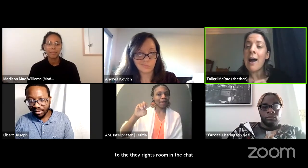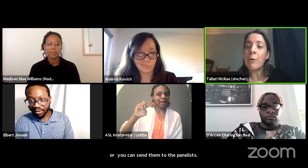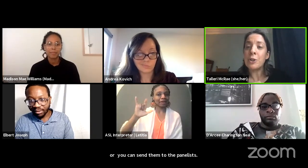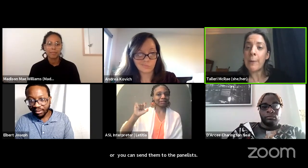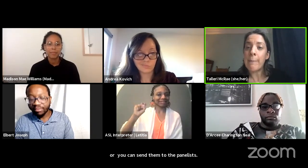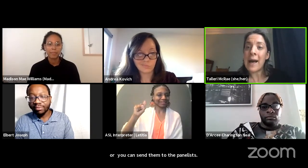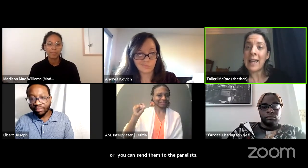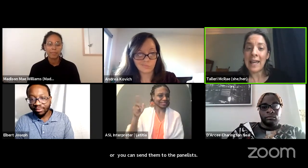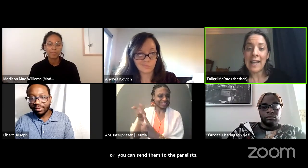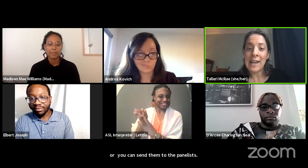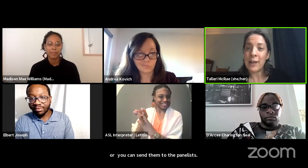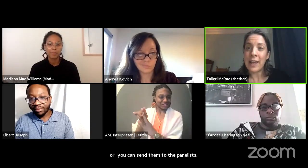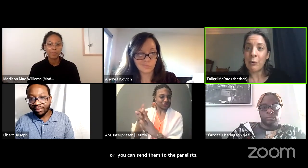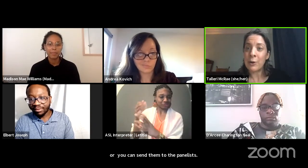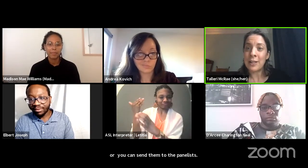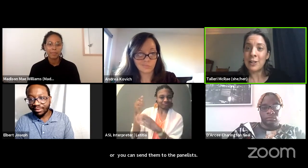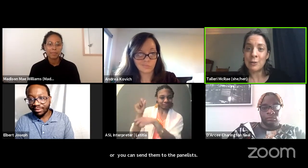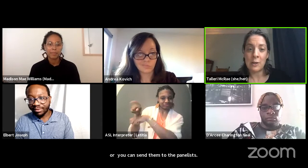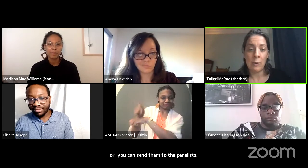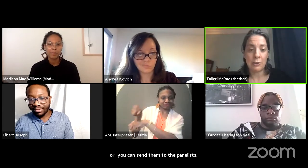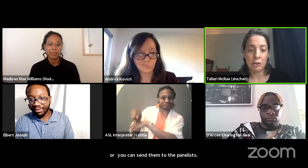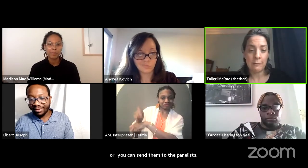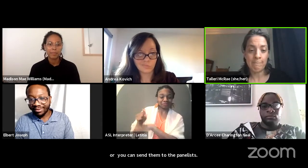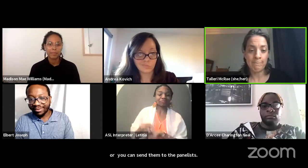I will jump back in if we get a really juicy question.